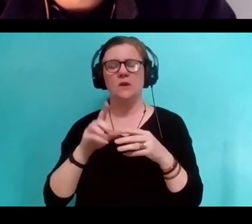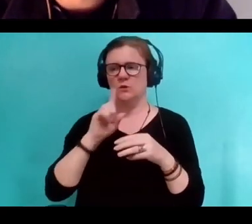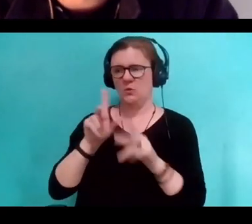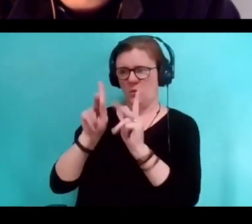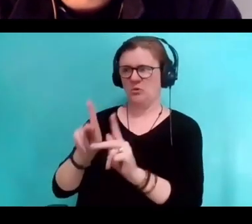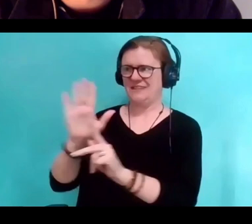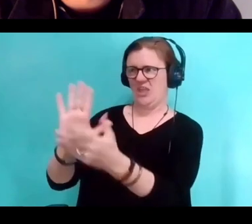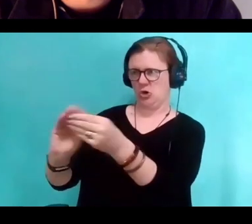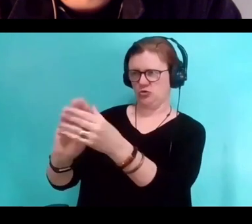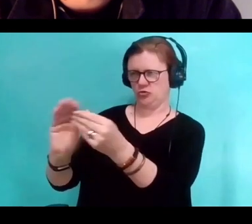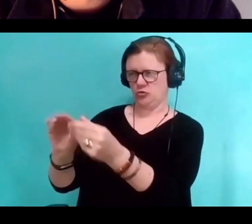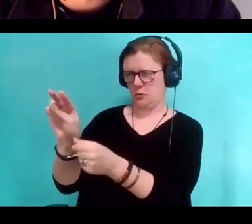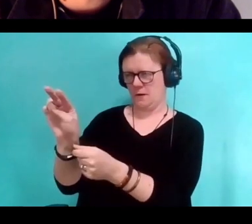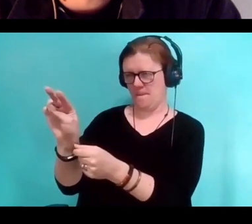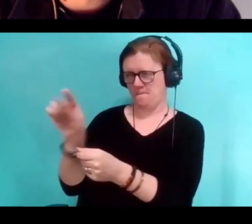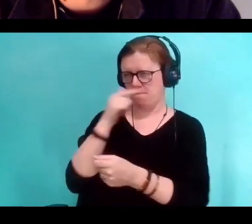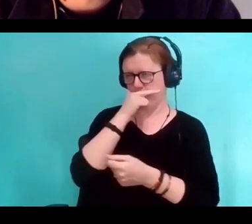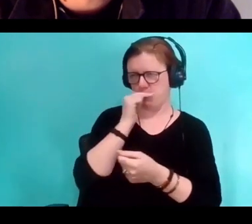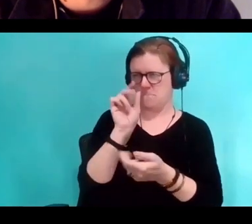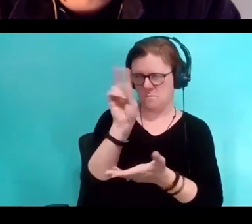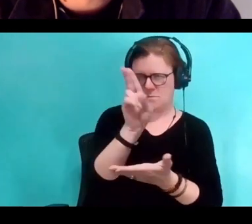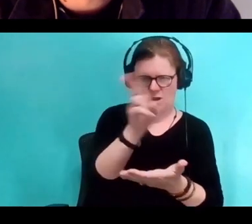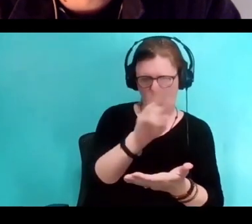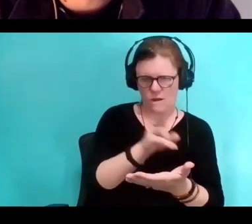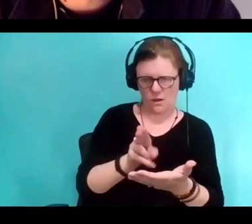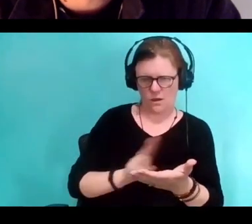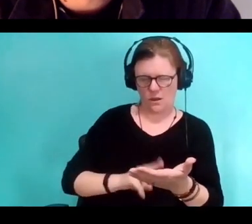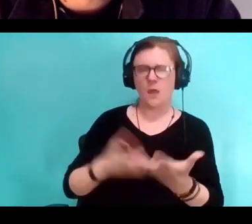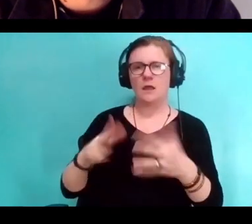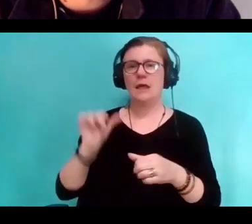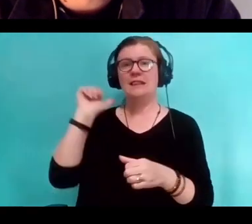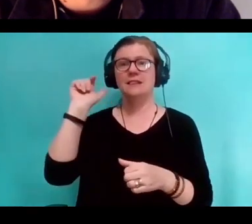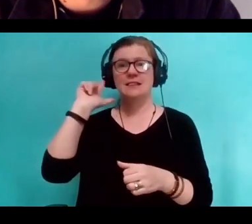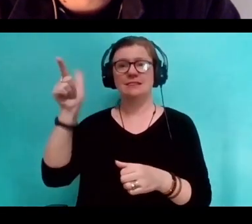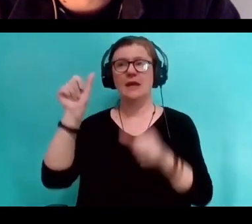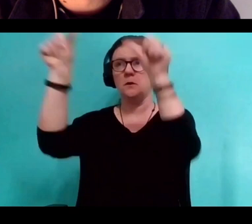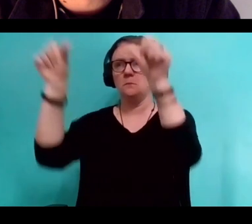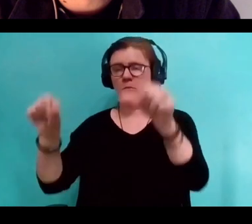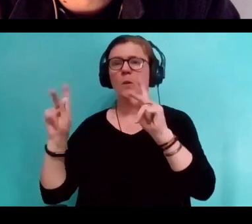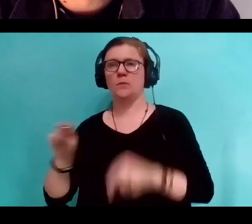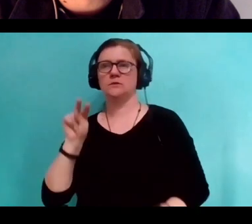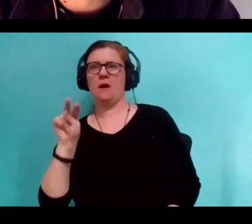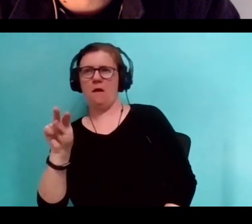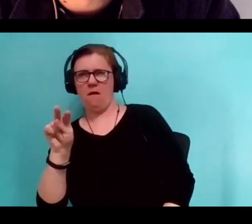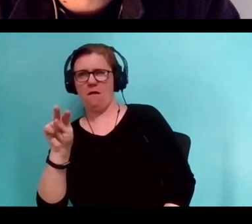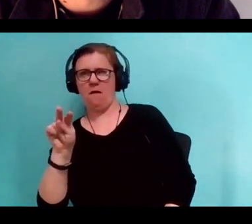is going to let the viewer go. It's not gonna let the viewer collapse who I'm depicting